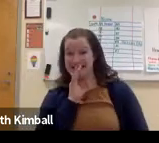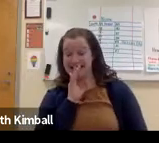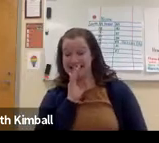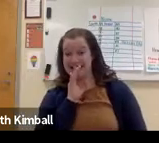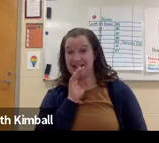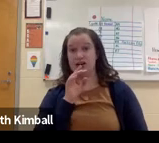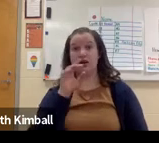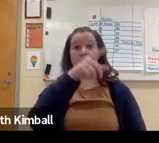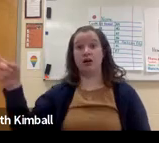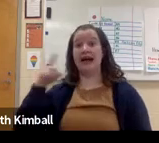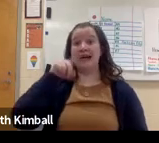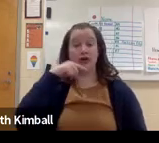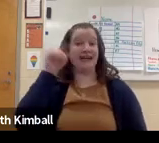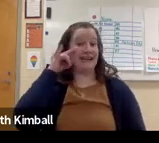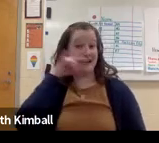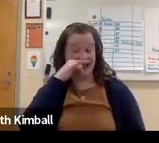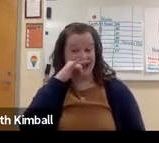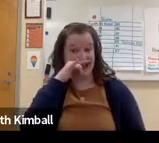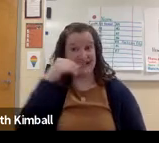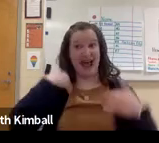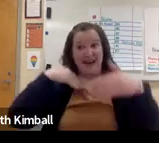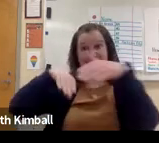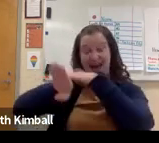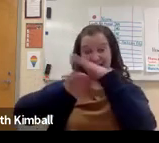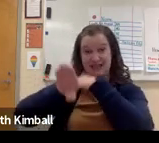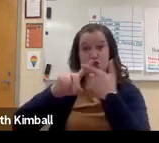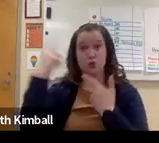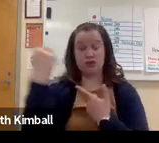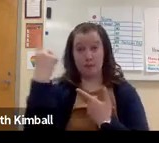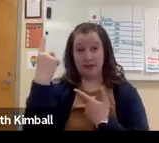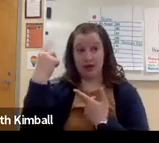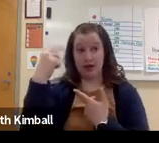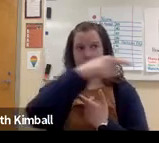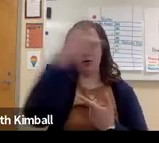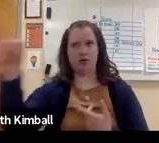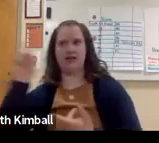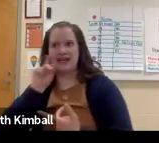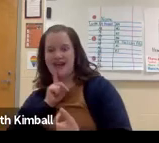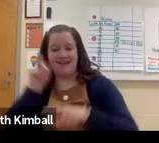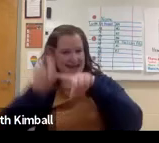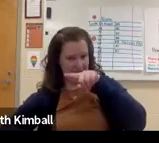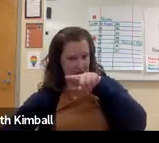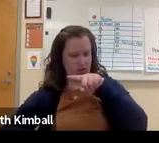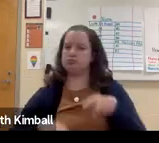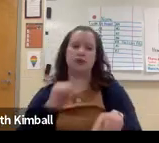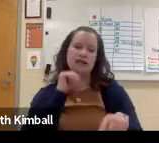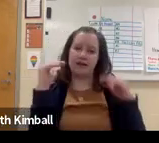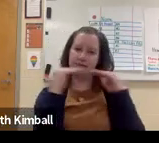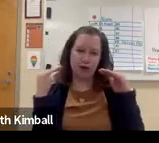If you think about when you turn around and look at the board and you're writing notes, the hearing students